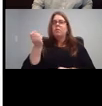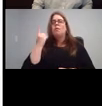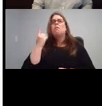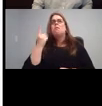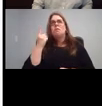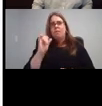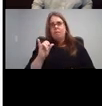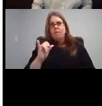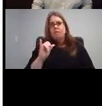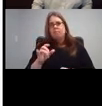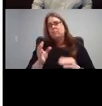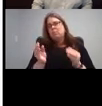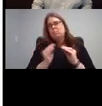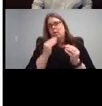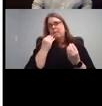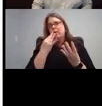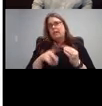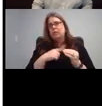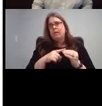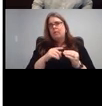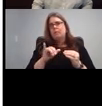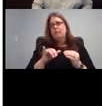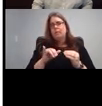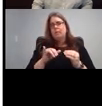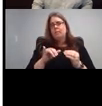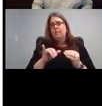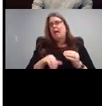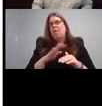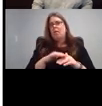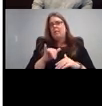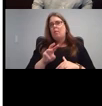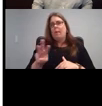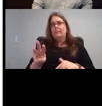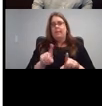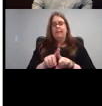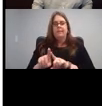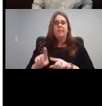And there's some more information on this website as well. And there, there are a few different audio Graham